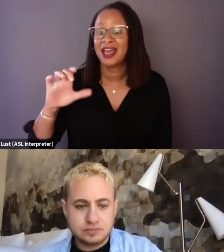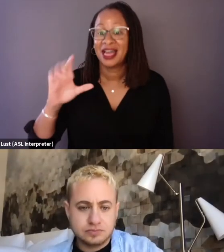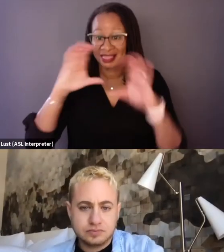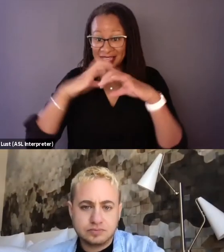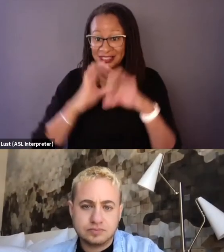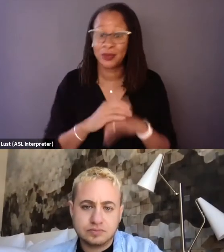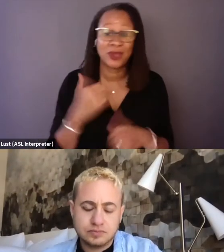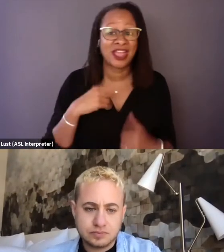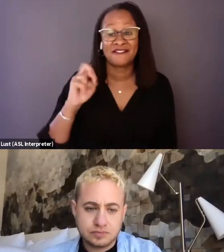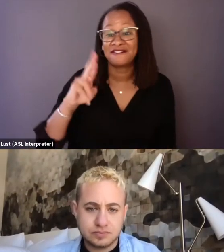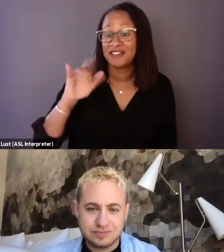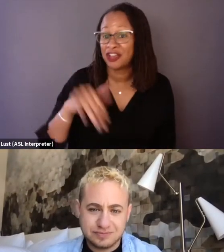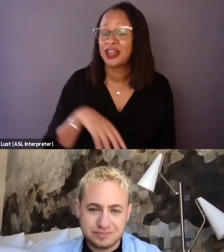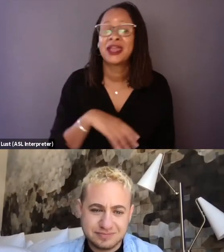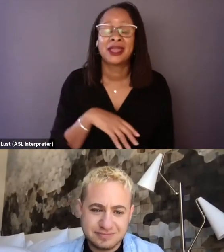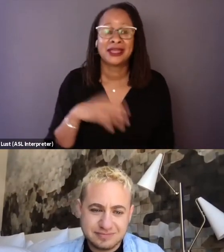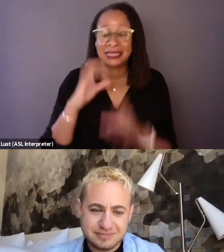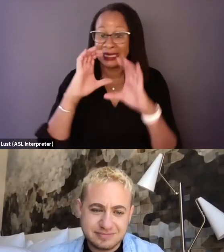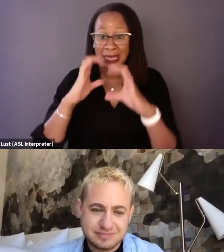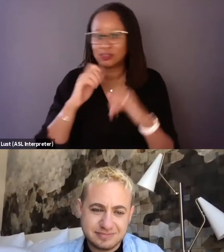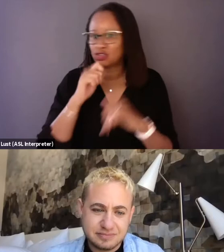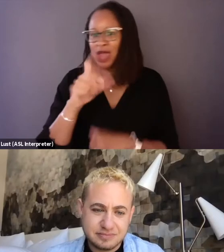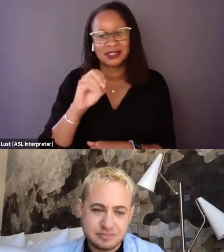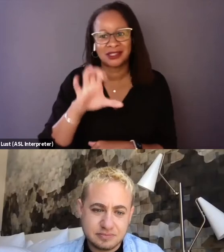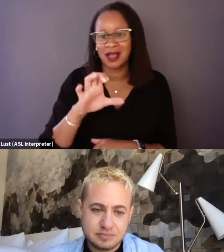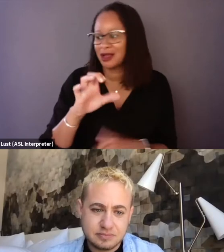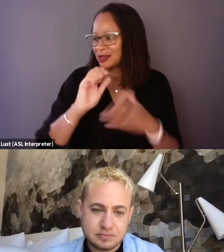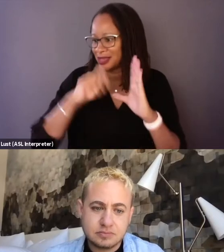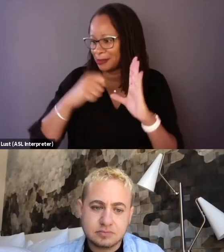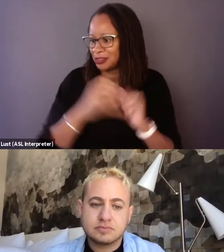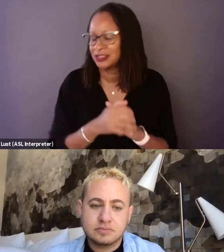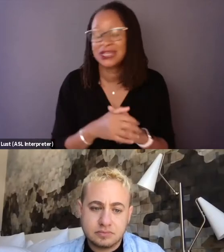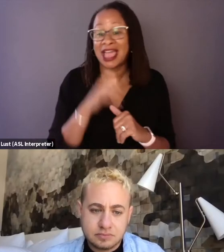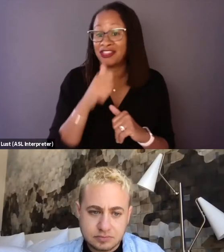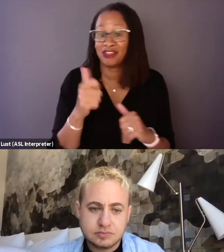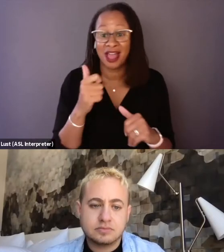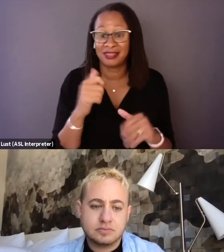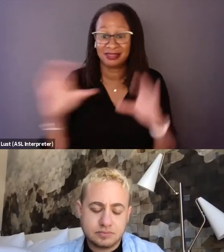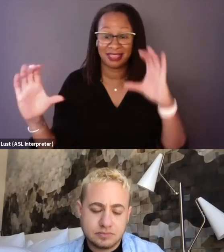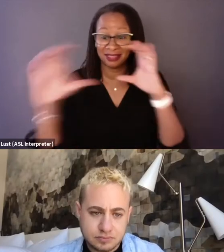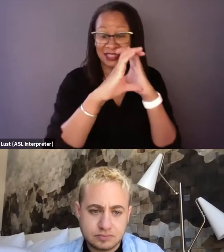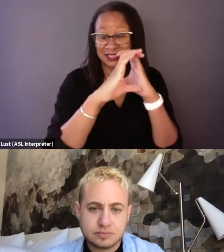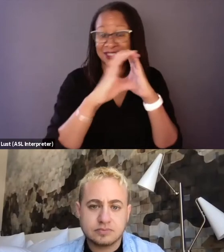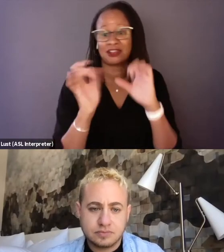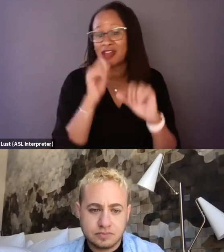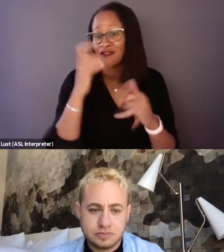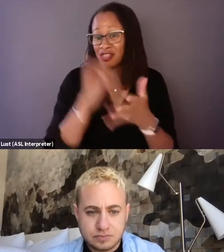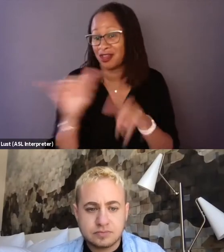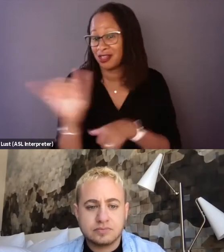These are not documentary cameras, and these are not documentary lenses. I came up as a cinematographer,